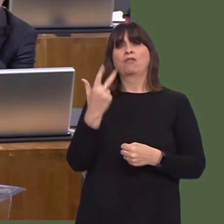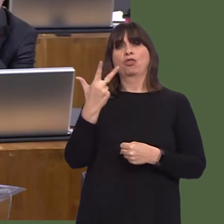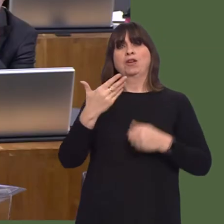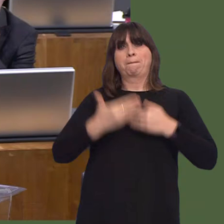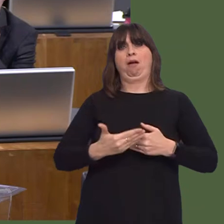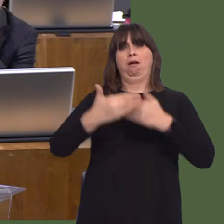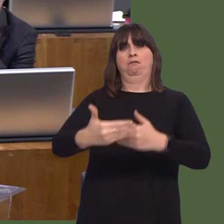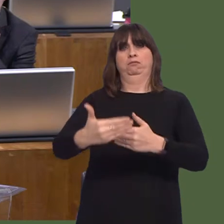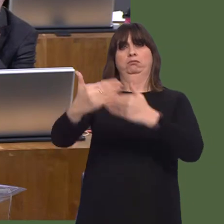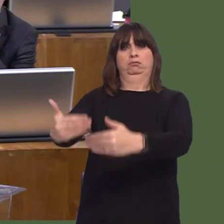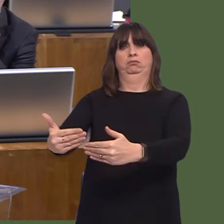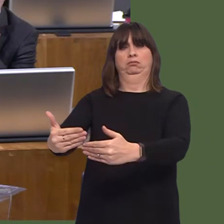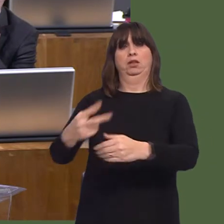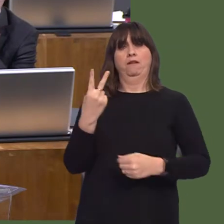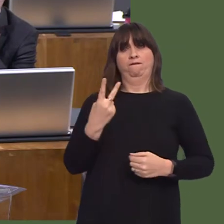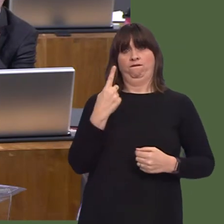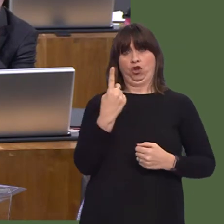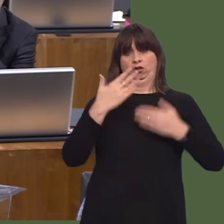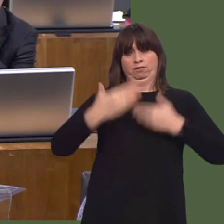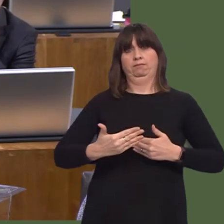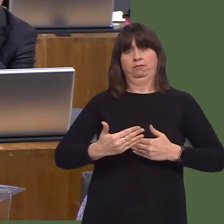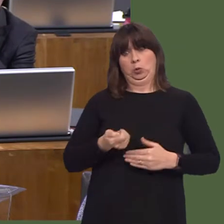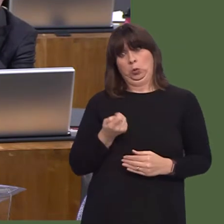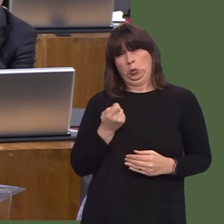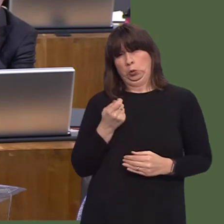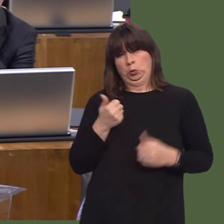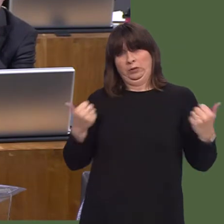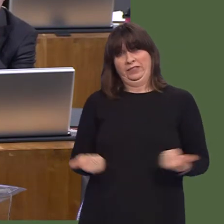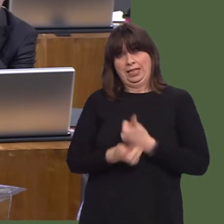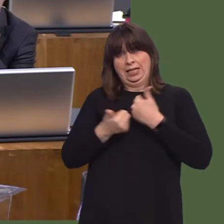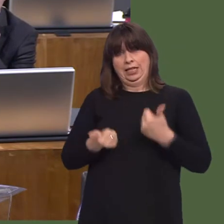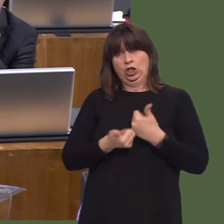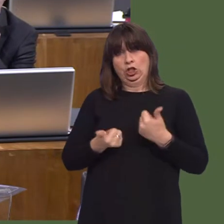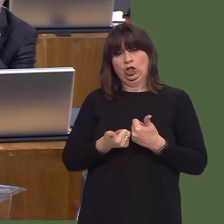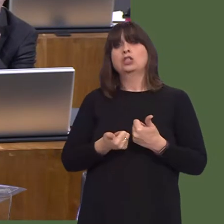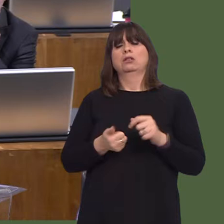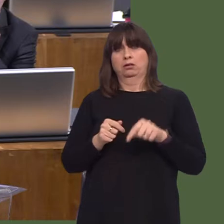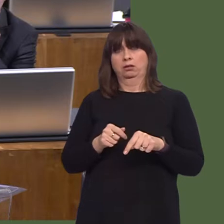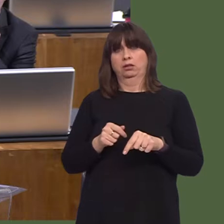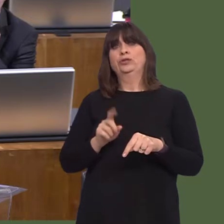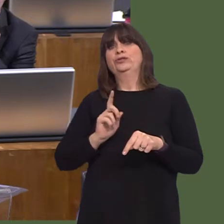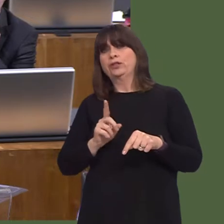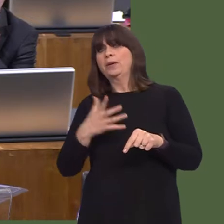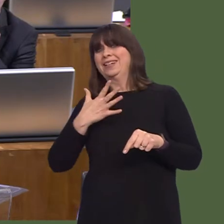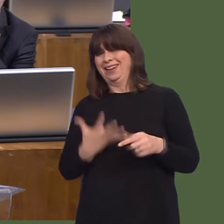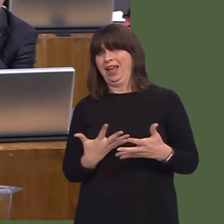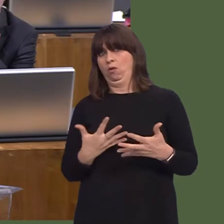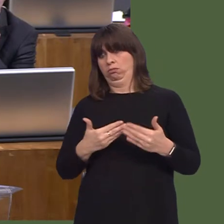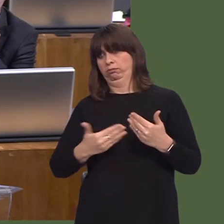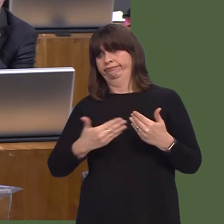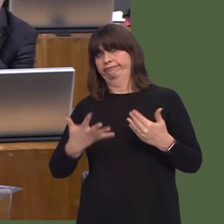If you actually look at the document, it doesn't offer much hope as to how the Government are